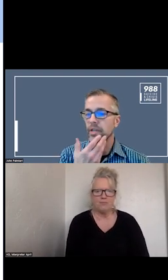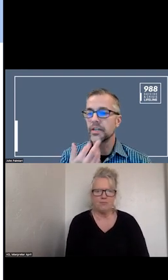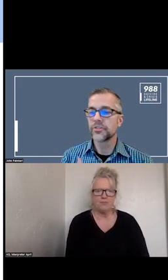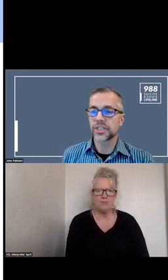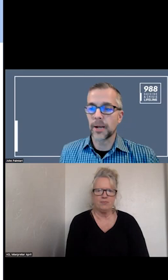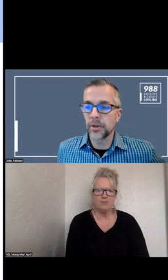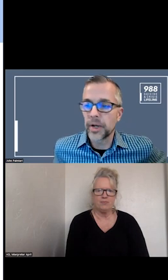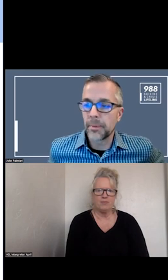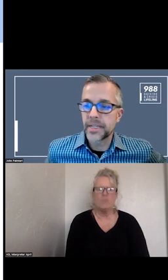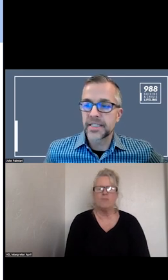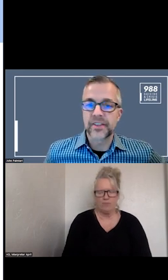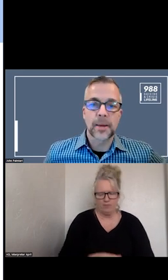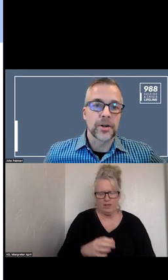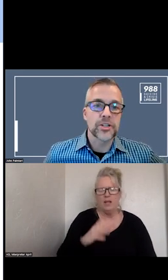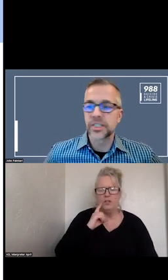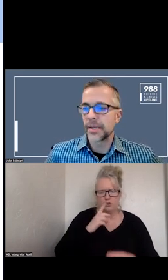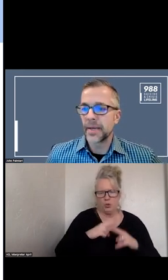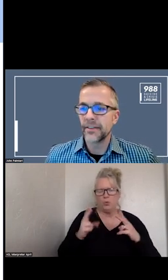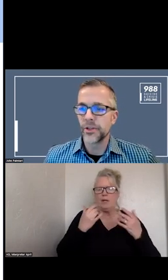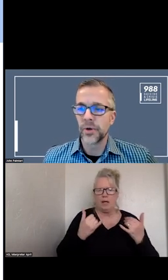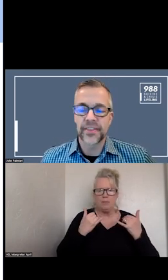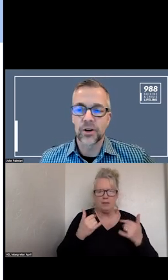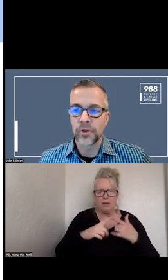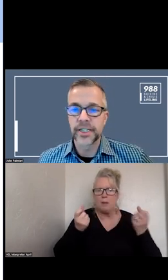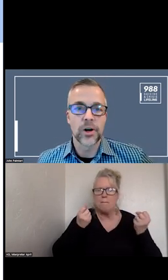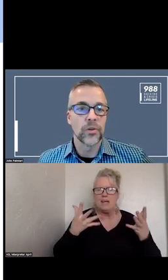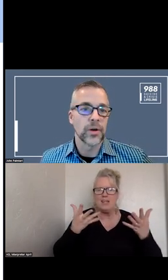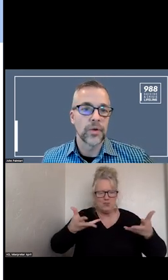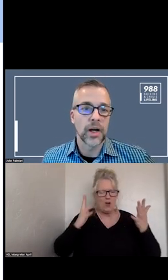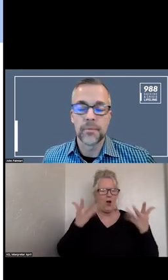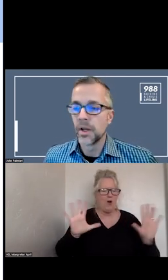SO HERE ARE A QUICK UPDATES ON THE OPERATION SIDE. I THINK MANY OF YOU KNOW THAT